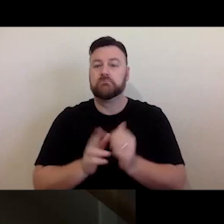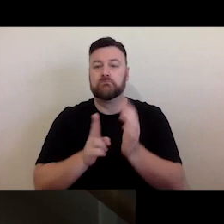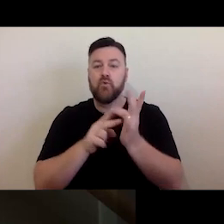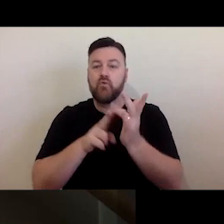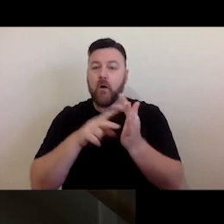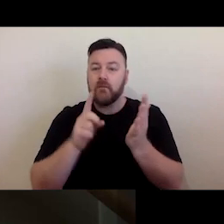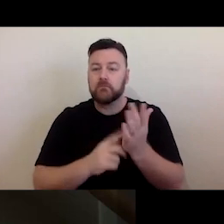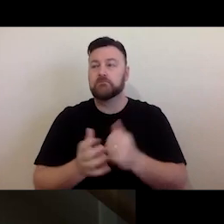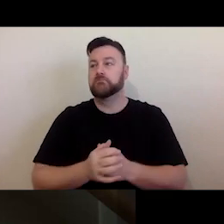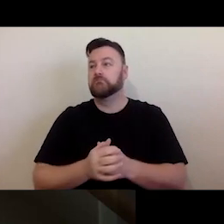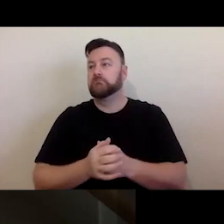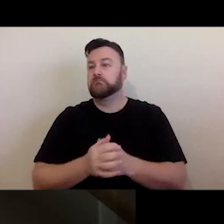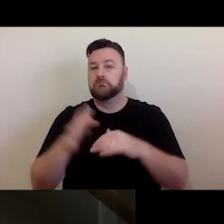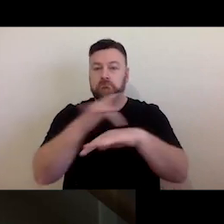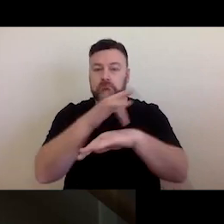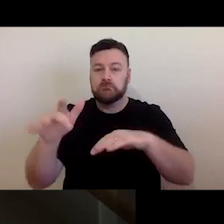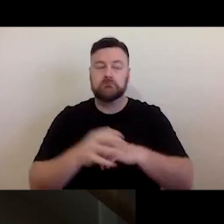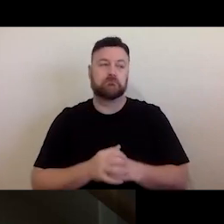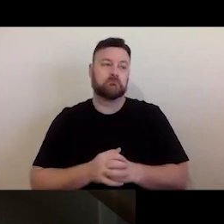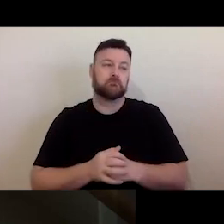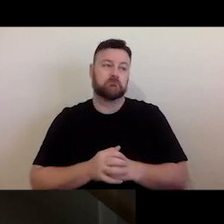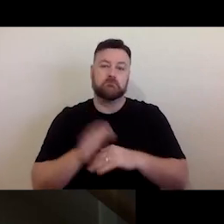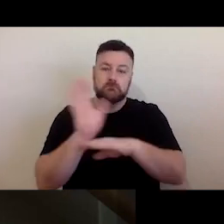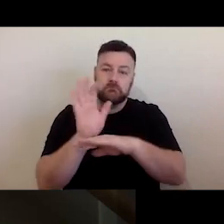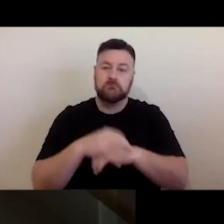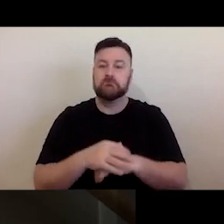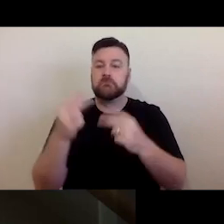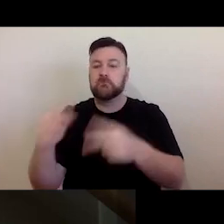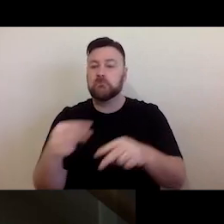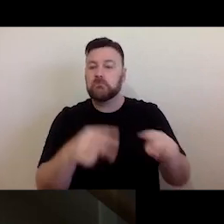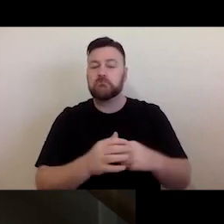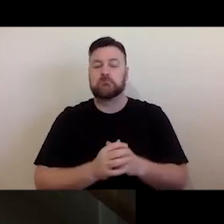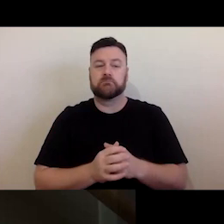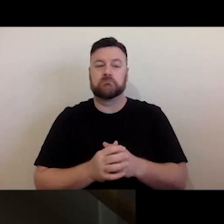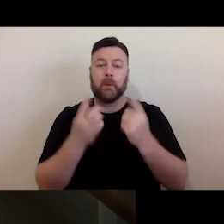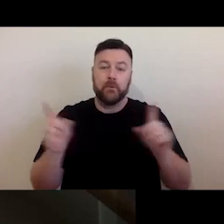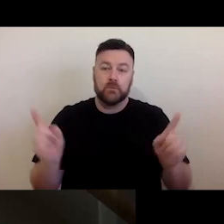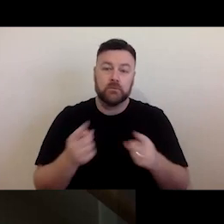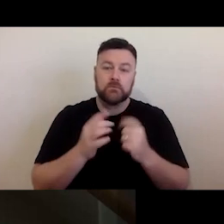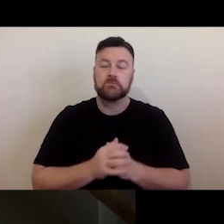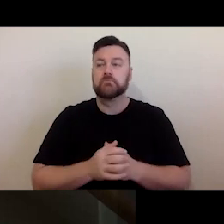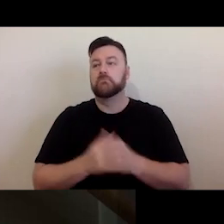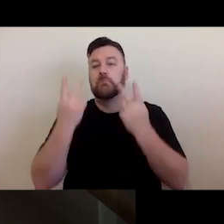screenplays, et cetera, theatre, dance, music, visual arts,